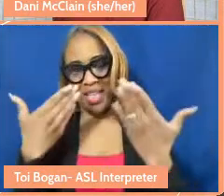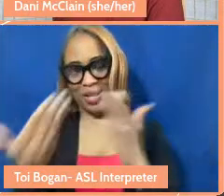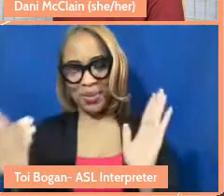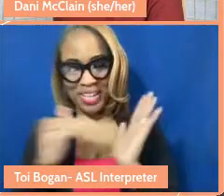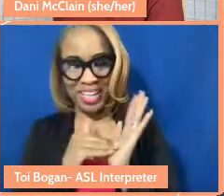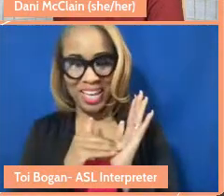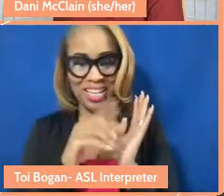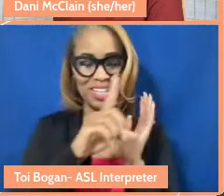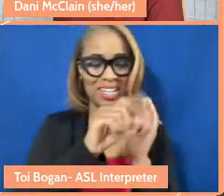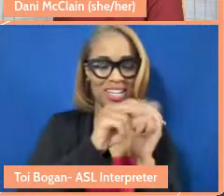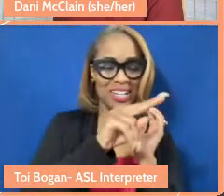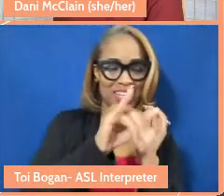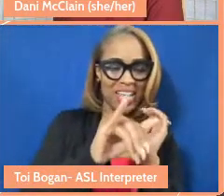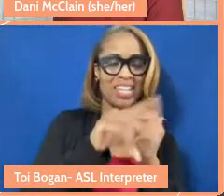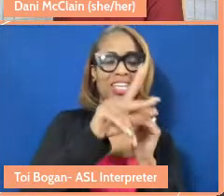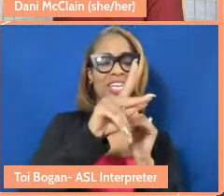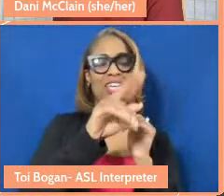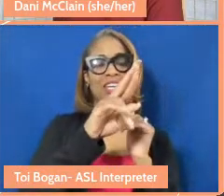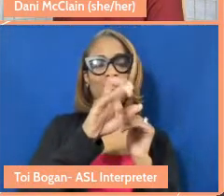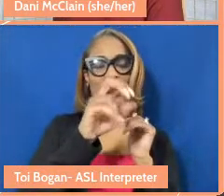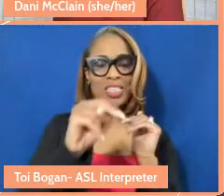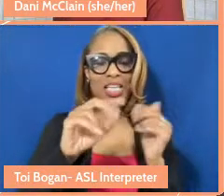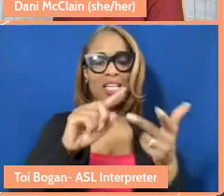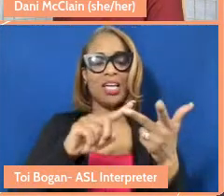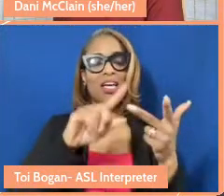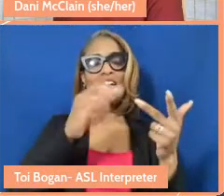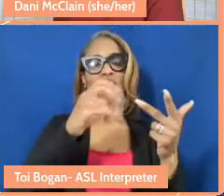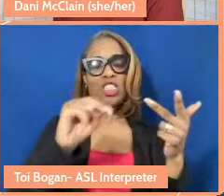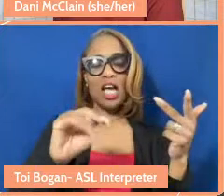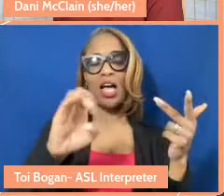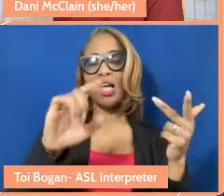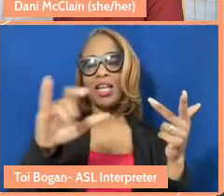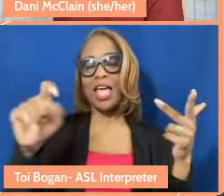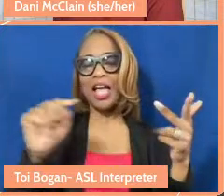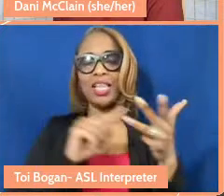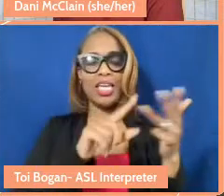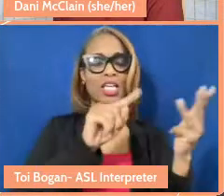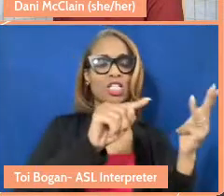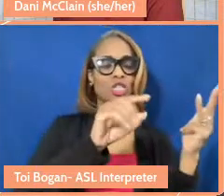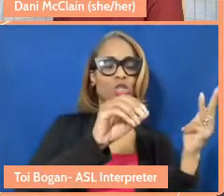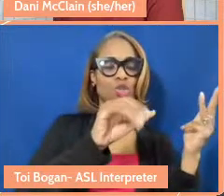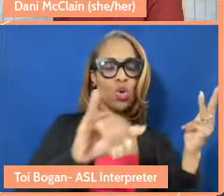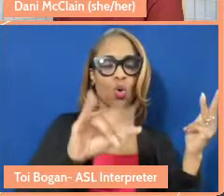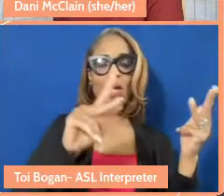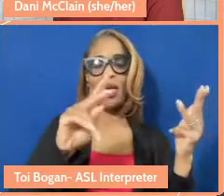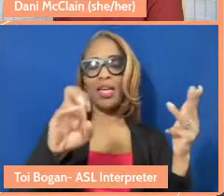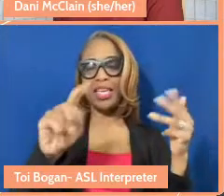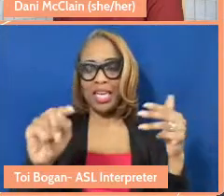Dani, Kristina, and john, and Elliot, and Toi and Kent as well. And also just really want to thank